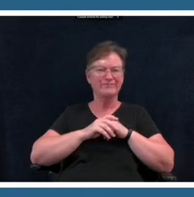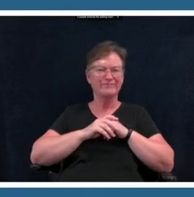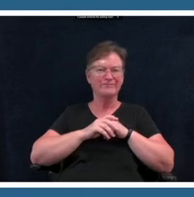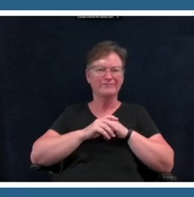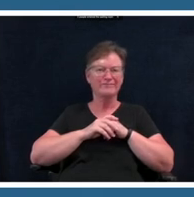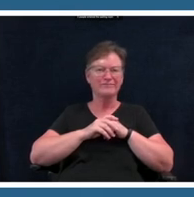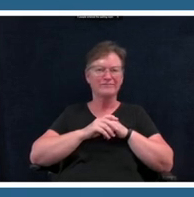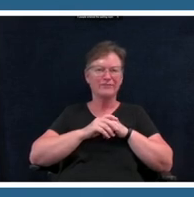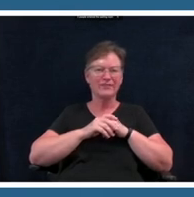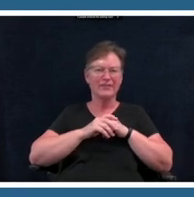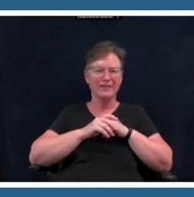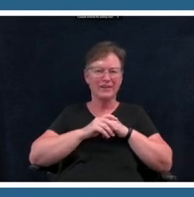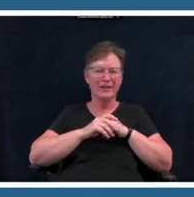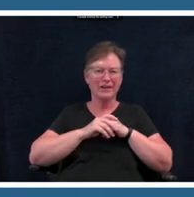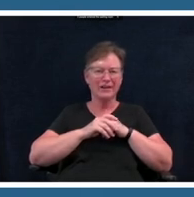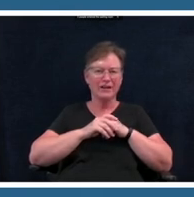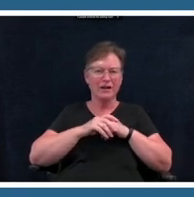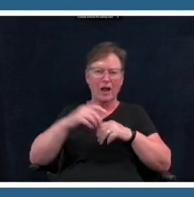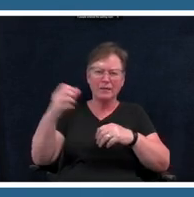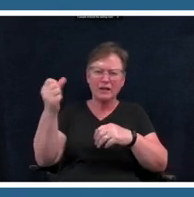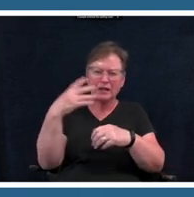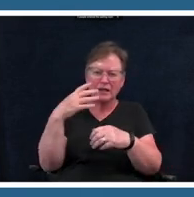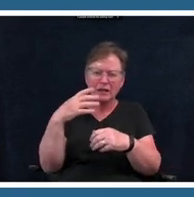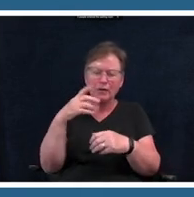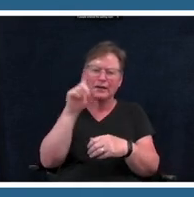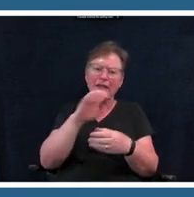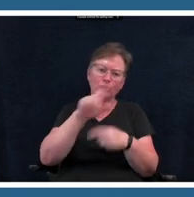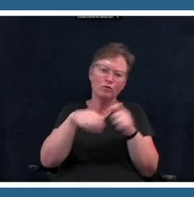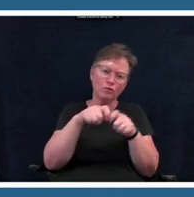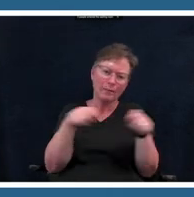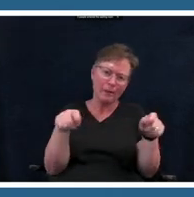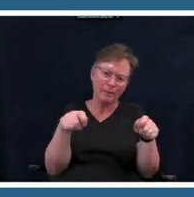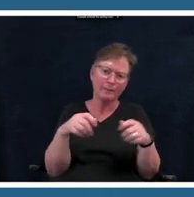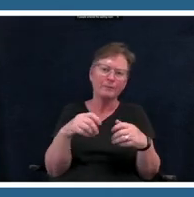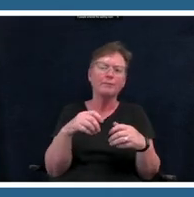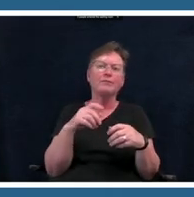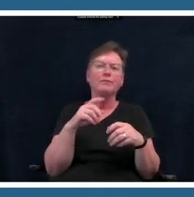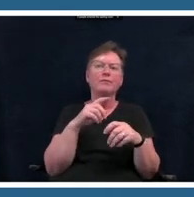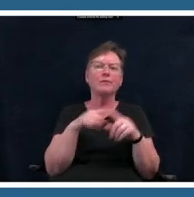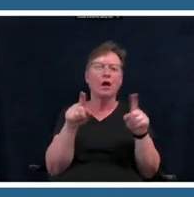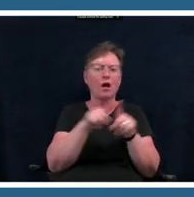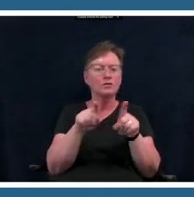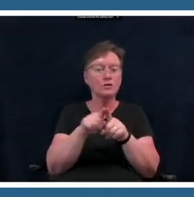i'm getting a note that we do need to wrap up but one thing that i also want